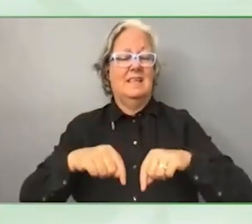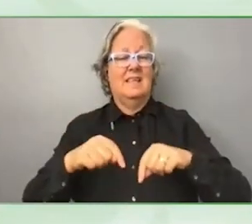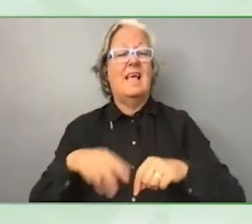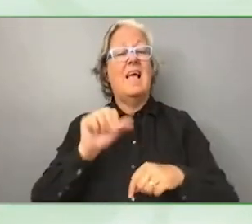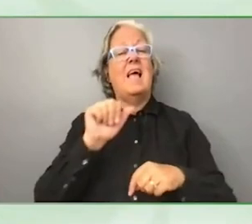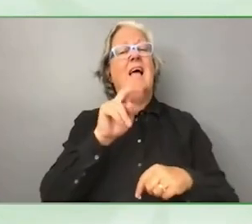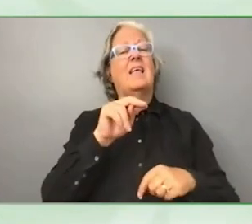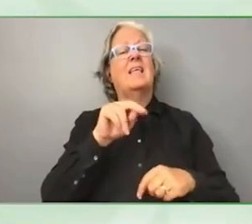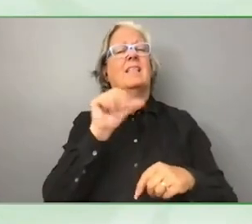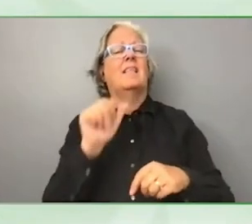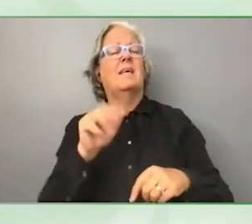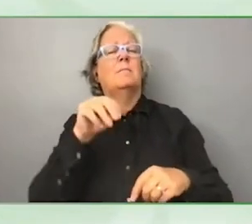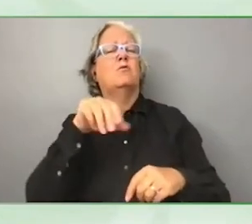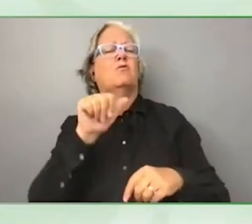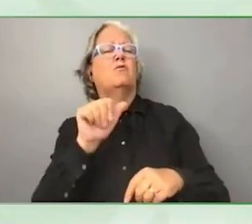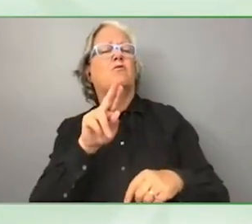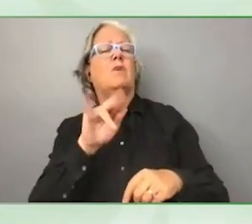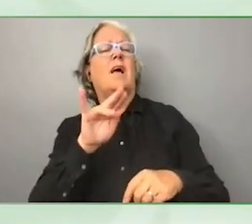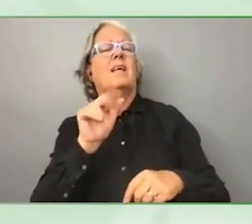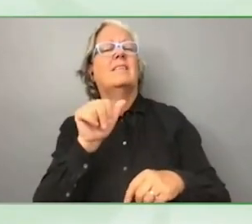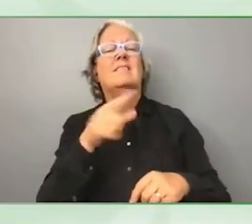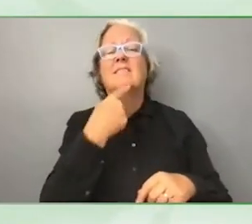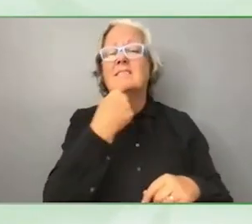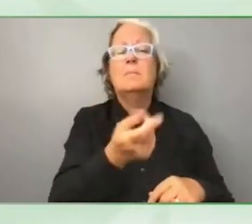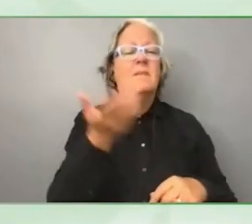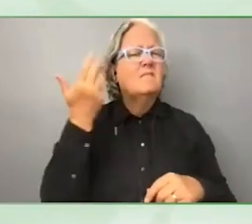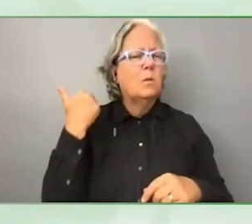Catherine over to you. Thank you.